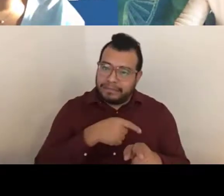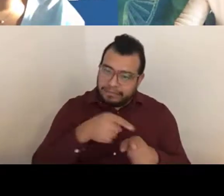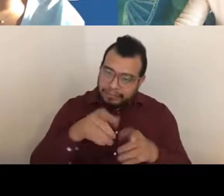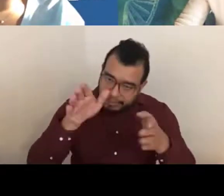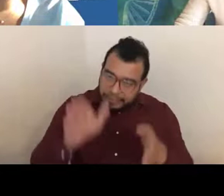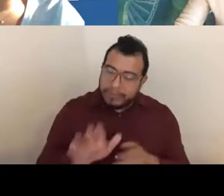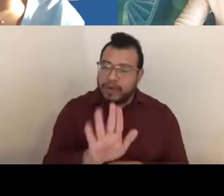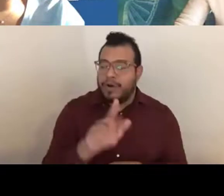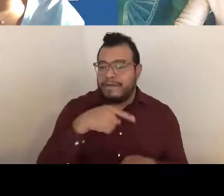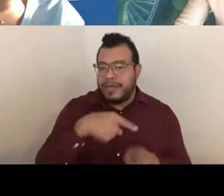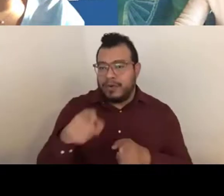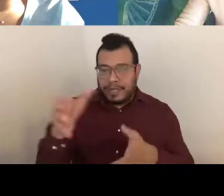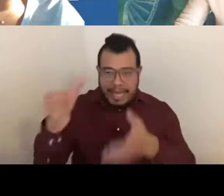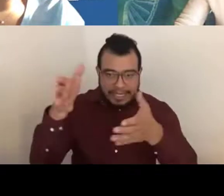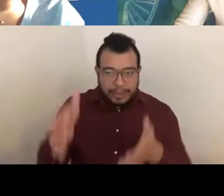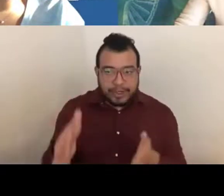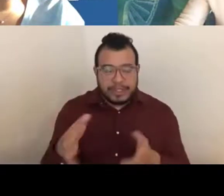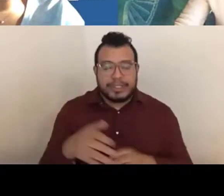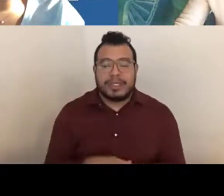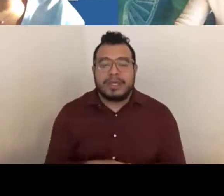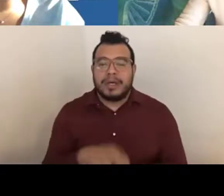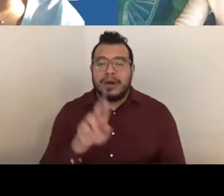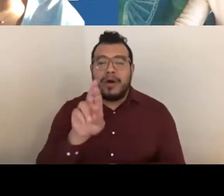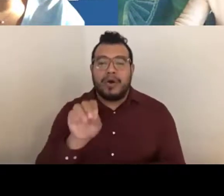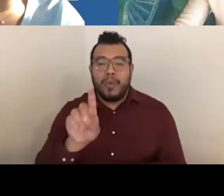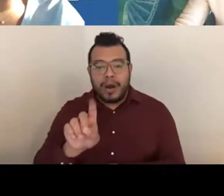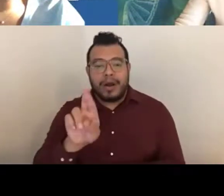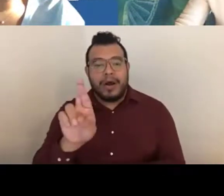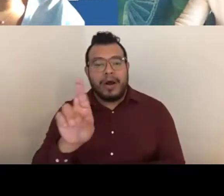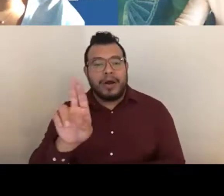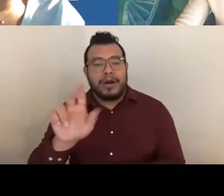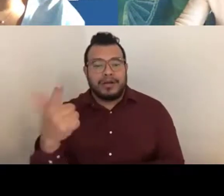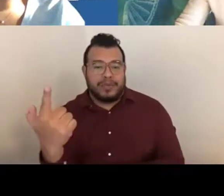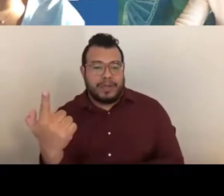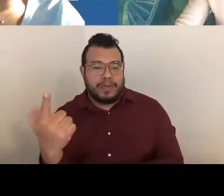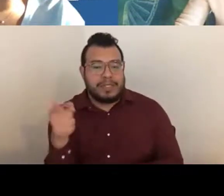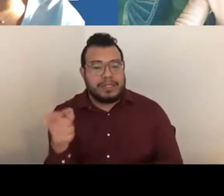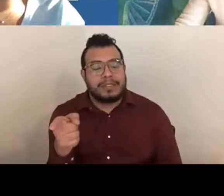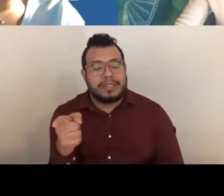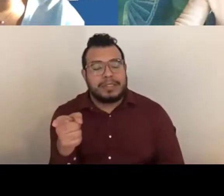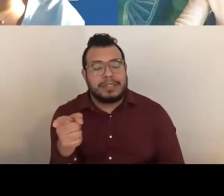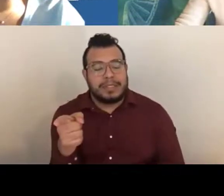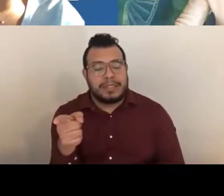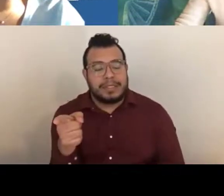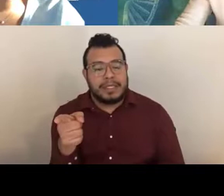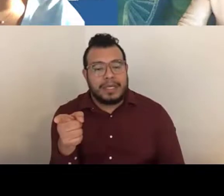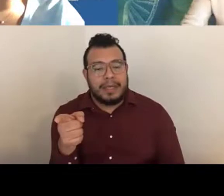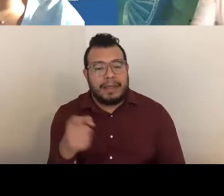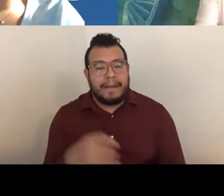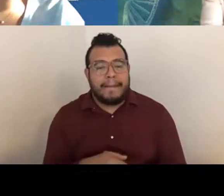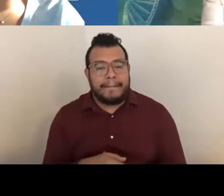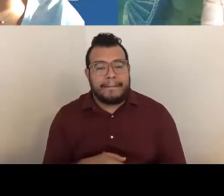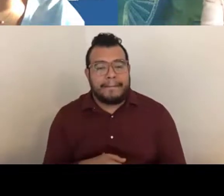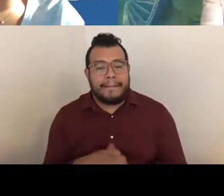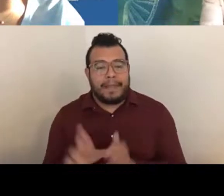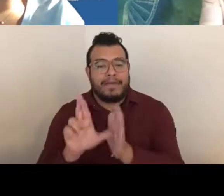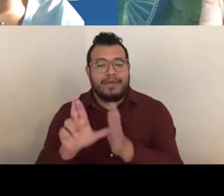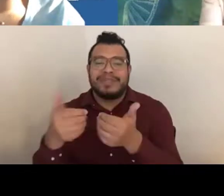Like I mentioned before, RO1s and R21s are reviewed separately than fellowships.